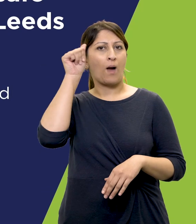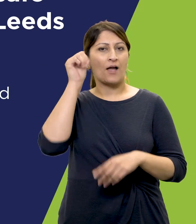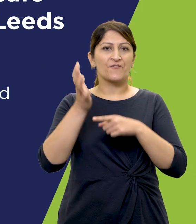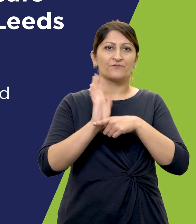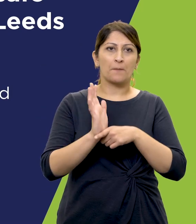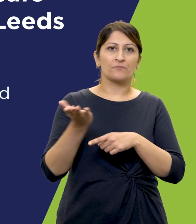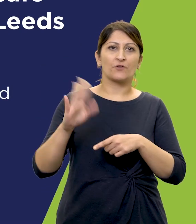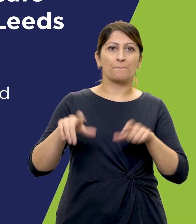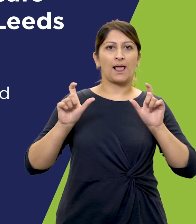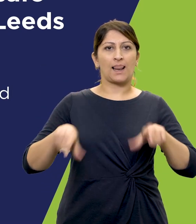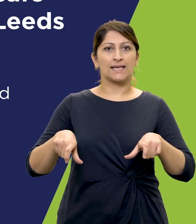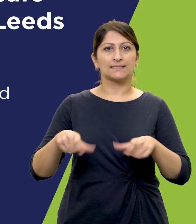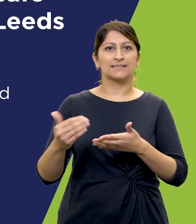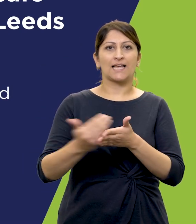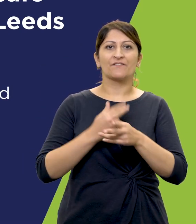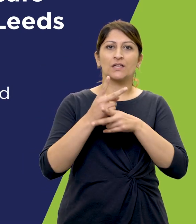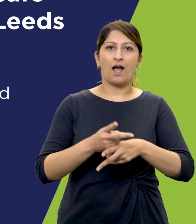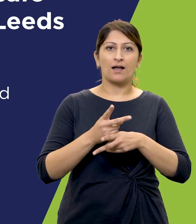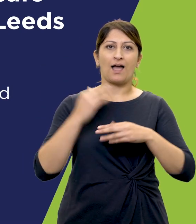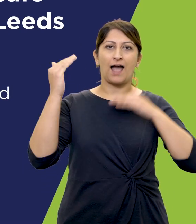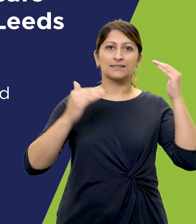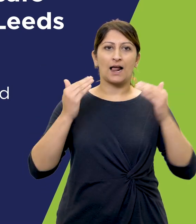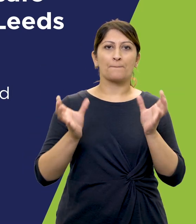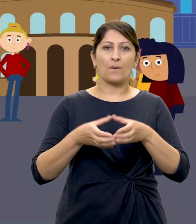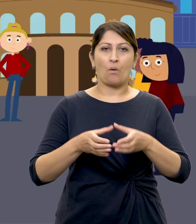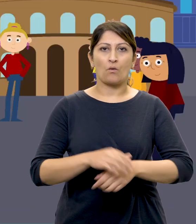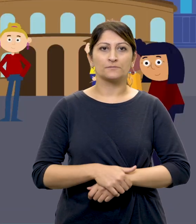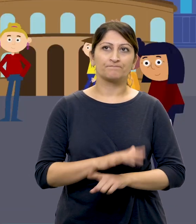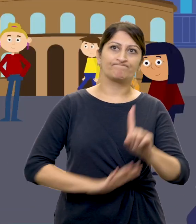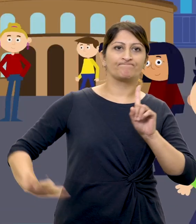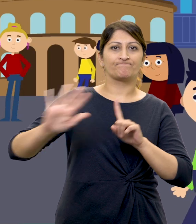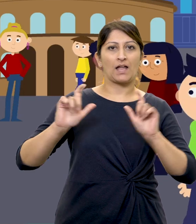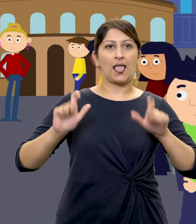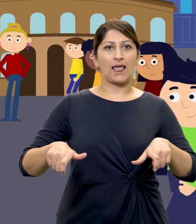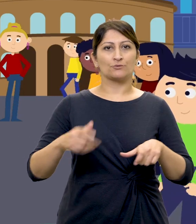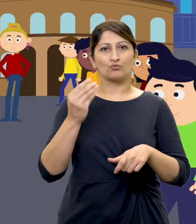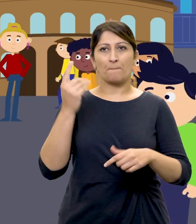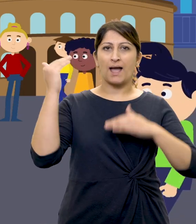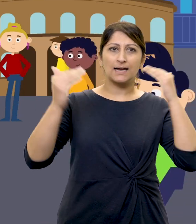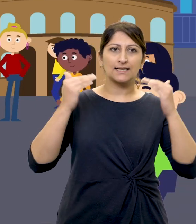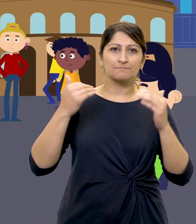film from Leeds Safeguarding Adults Board. Across Leeds, there are adults who suffer